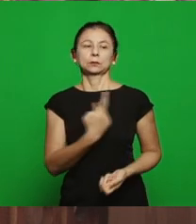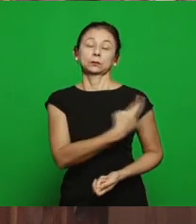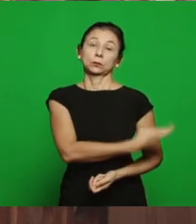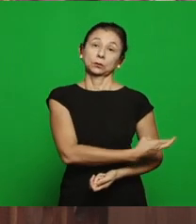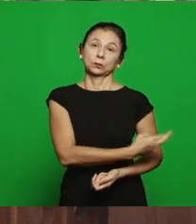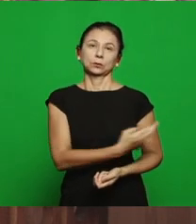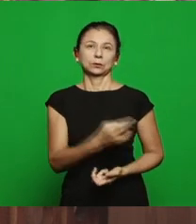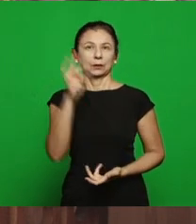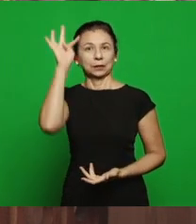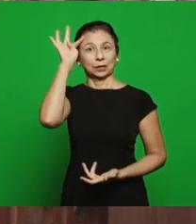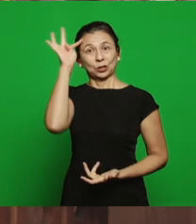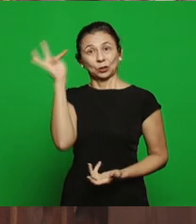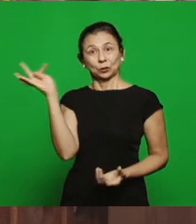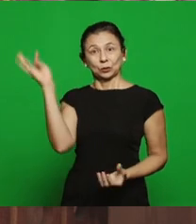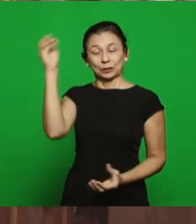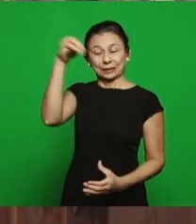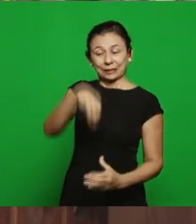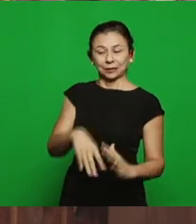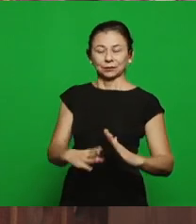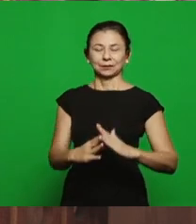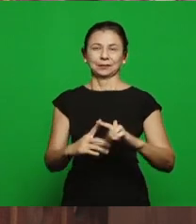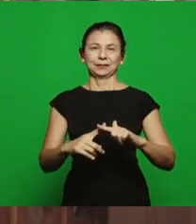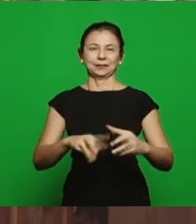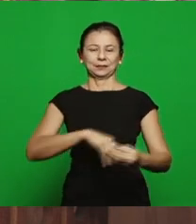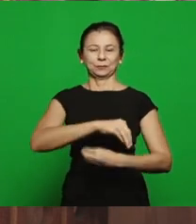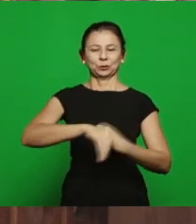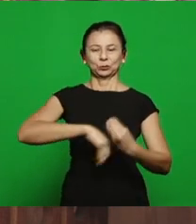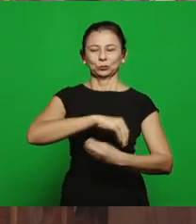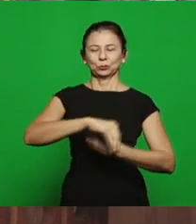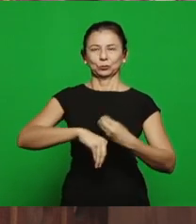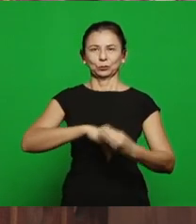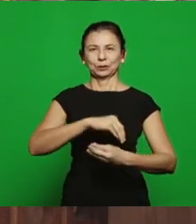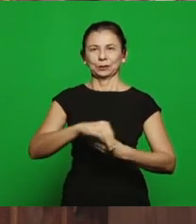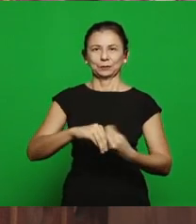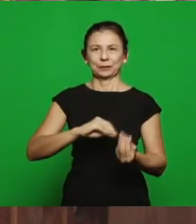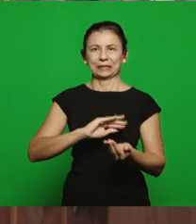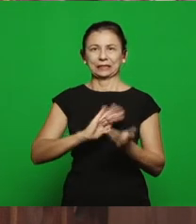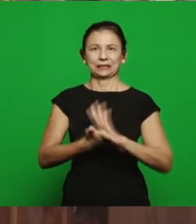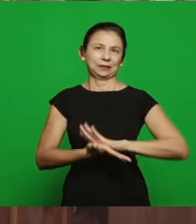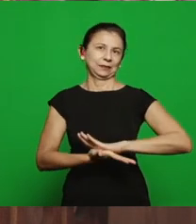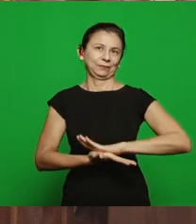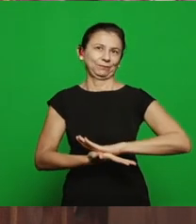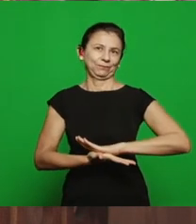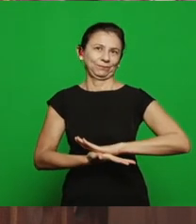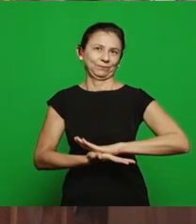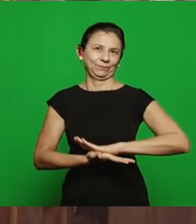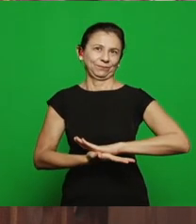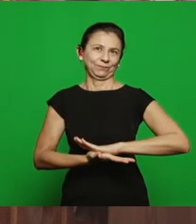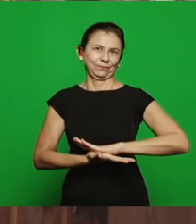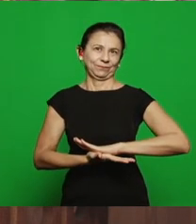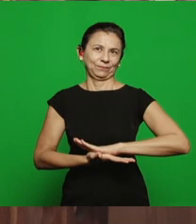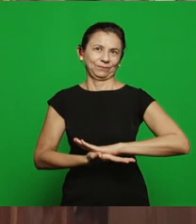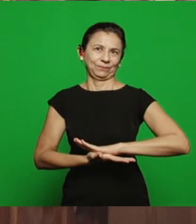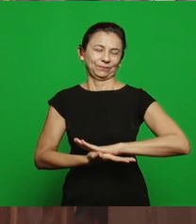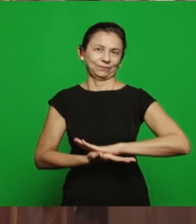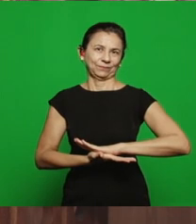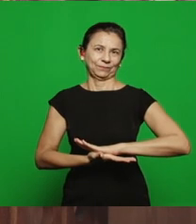she puts everything in church's life to destroy those looking in the direction, without